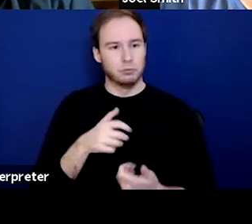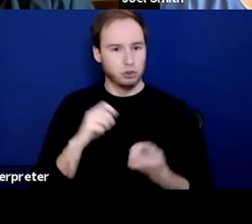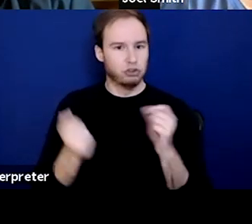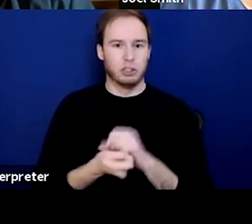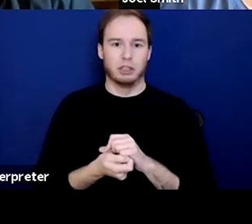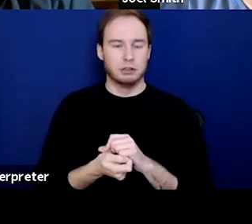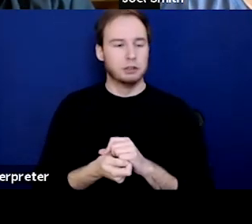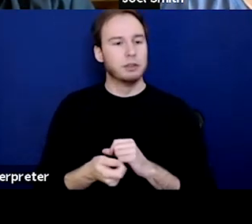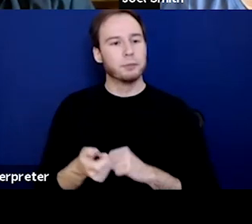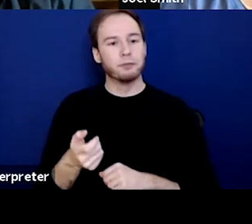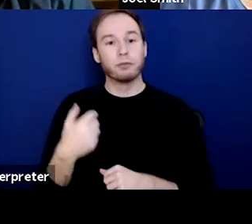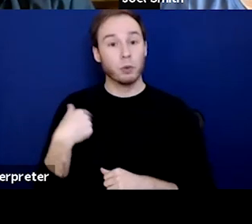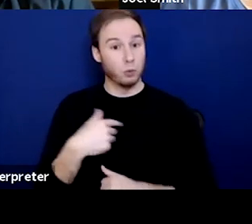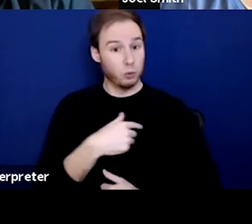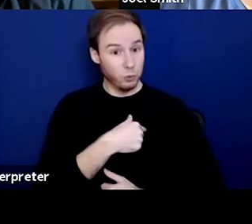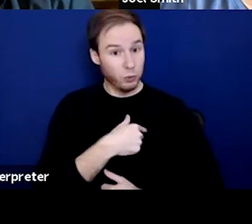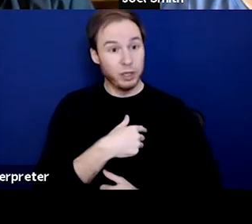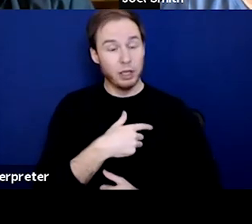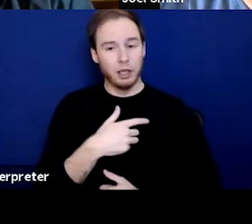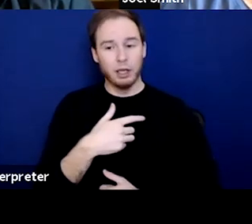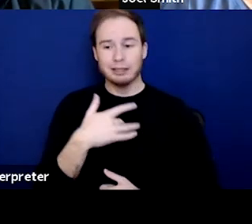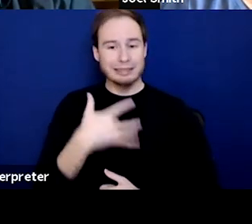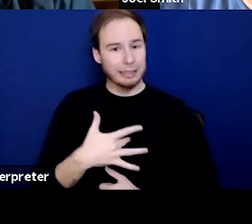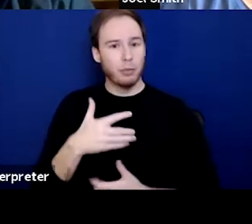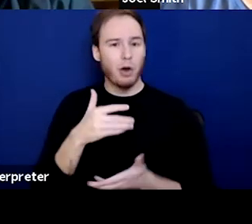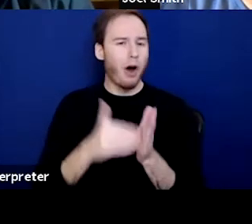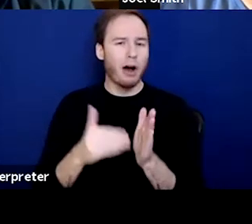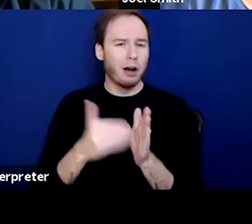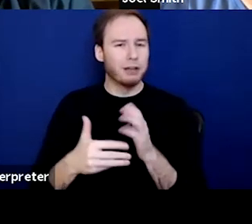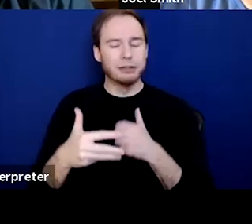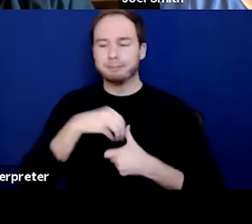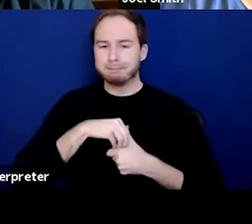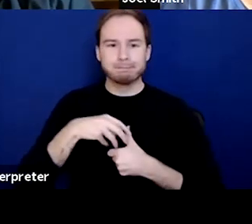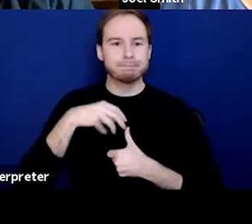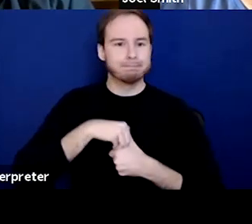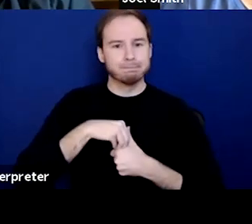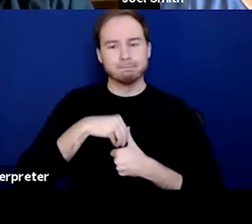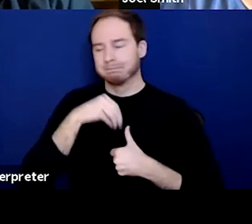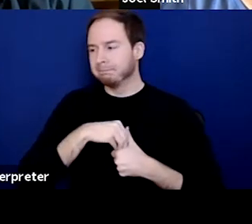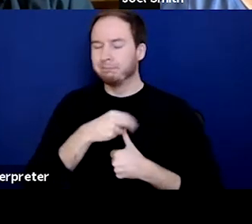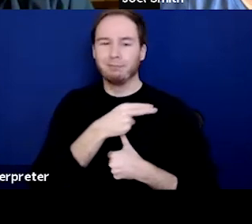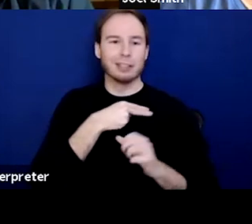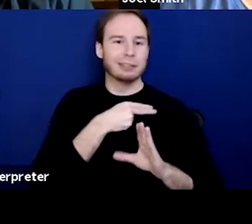We take on, we internalize with all of our stigma, the things that we've done